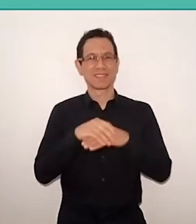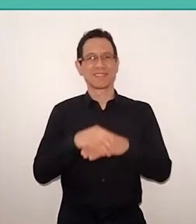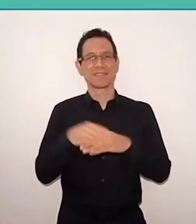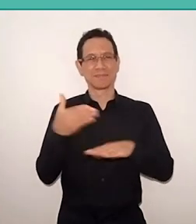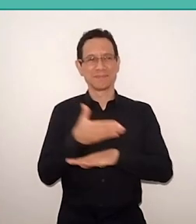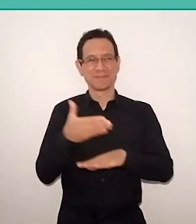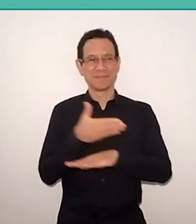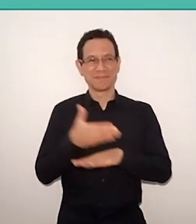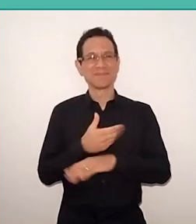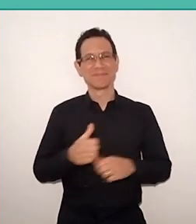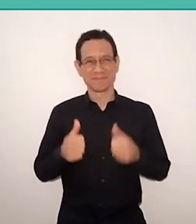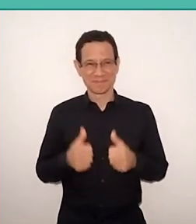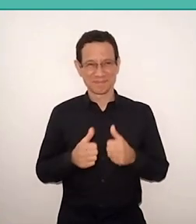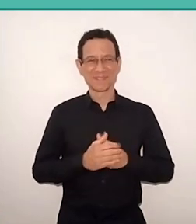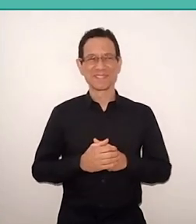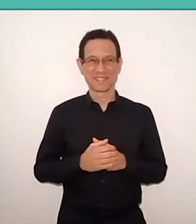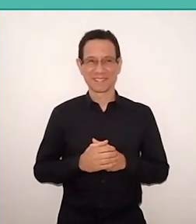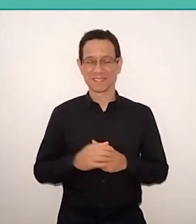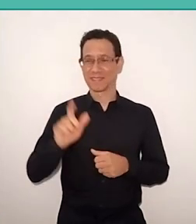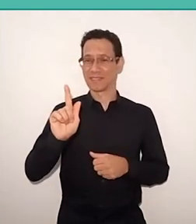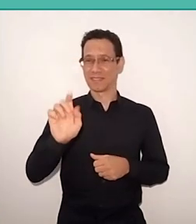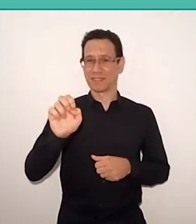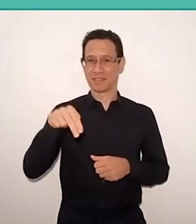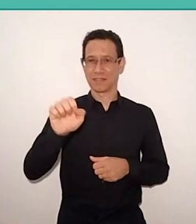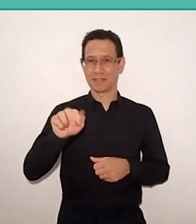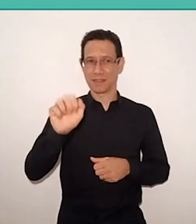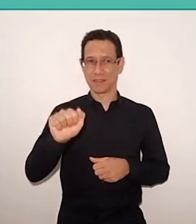where Freire lived for ten years, and, first of all,